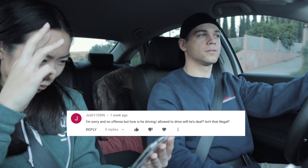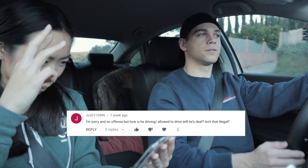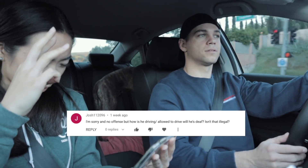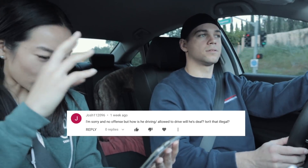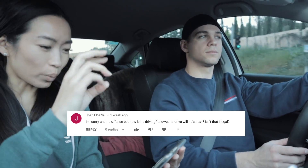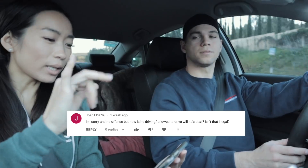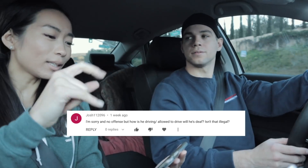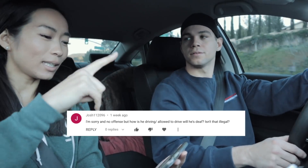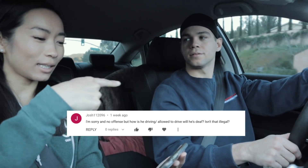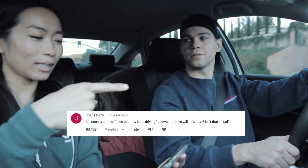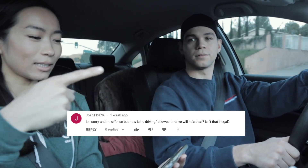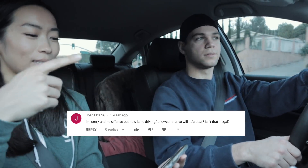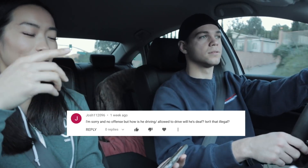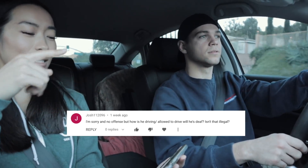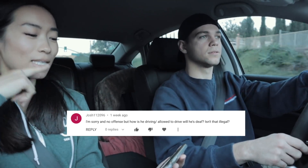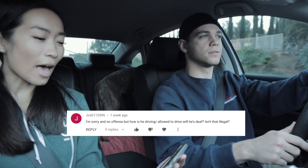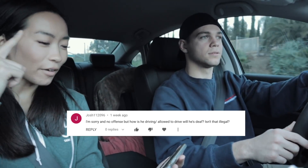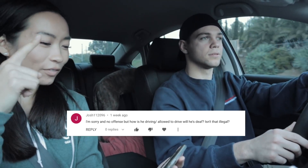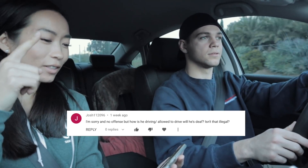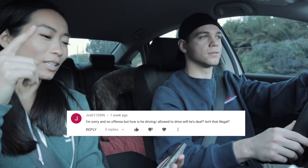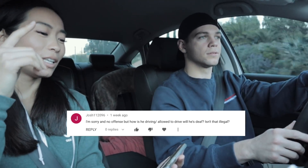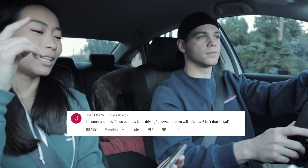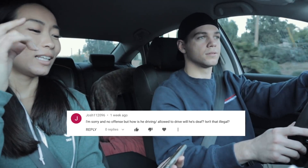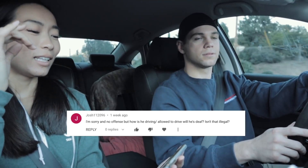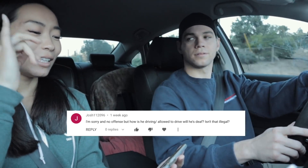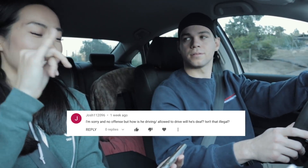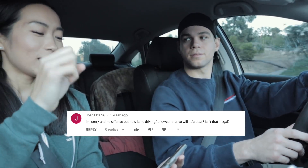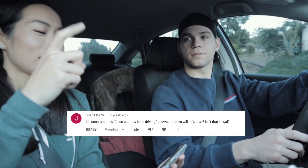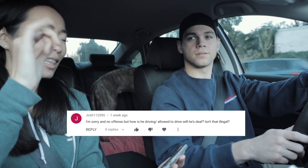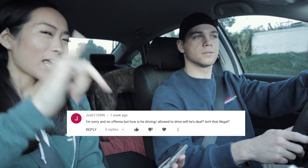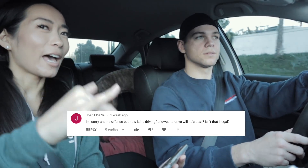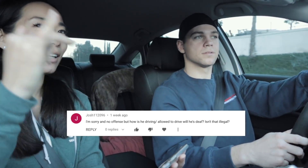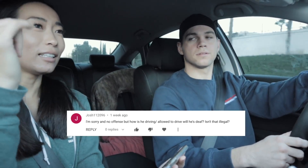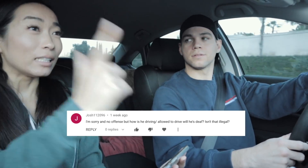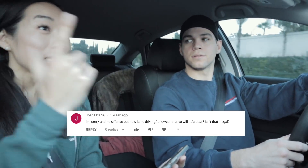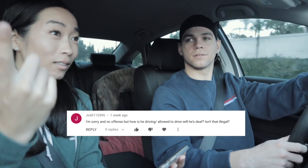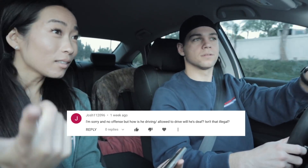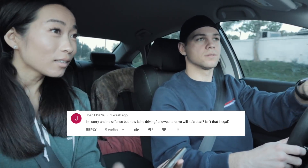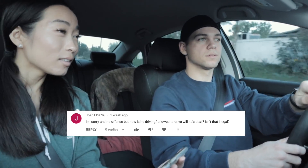will... while he's deaf. Isn't that illegal?